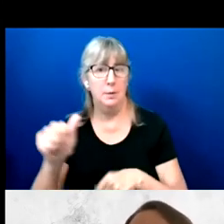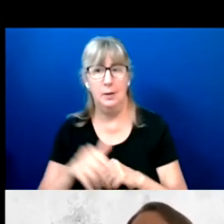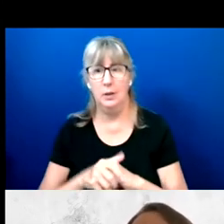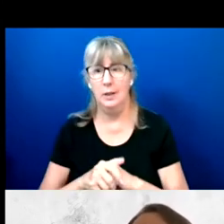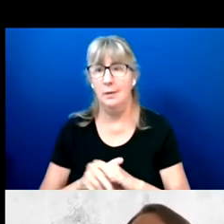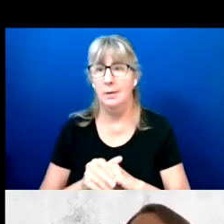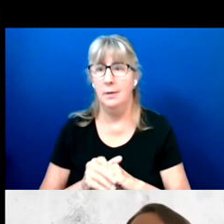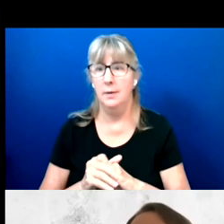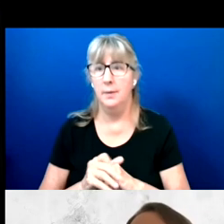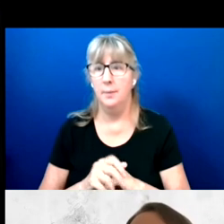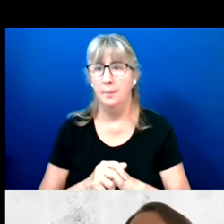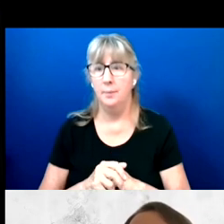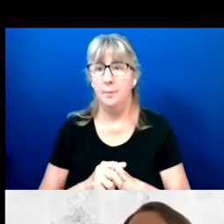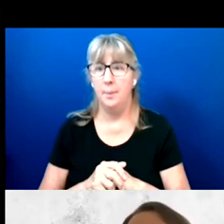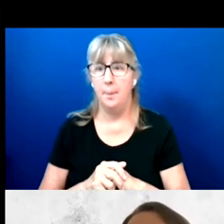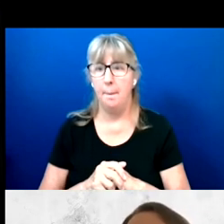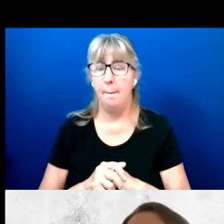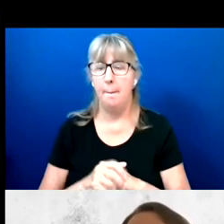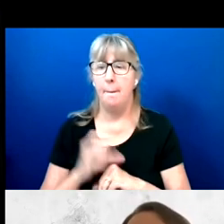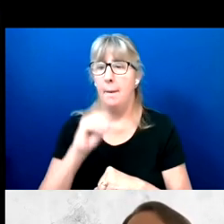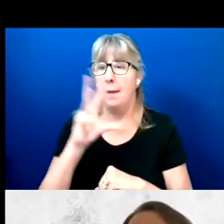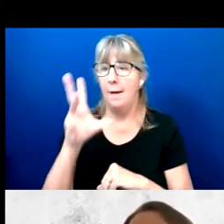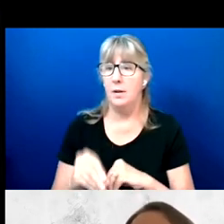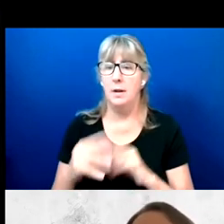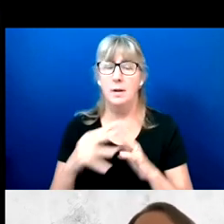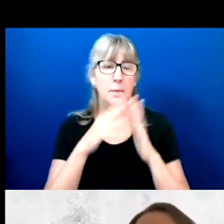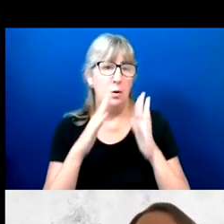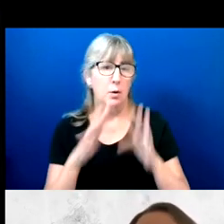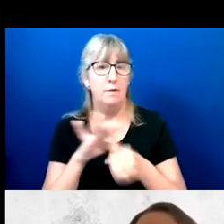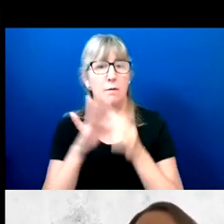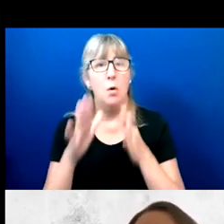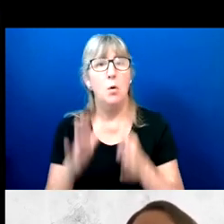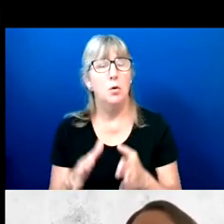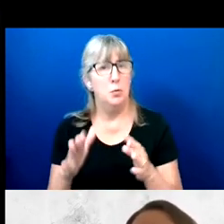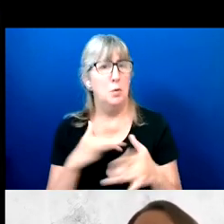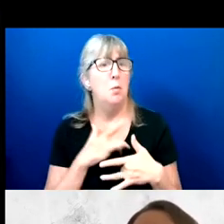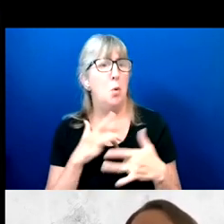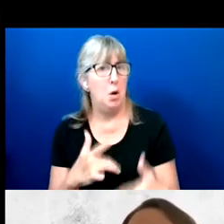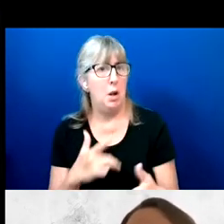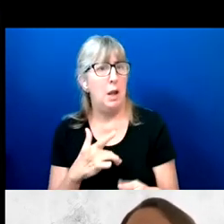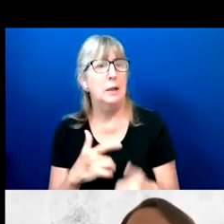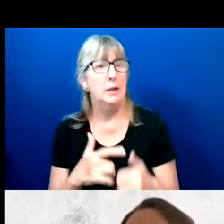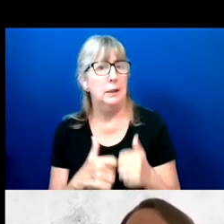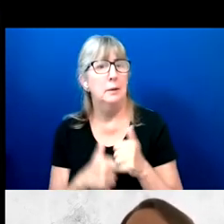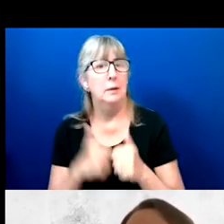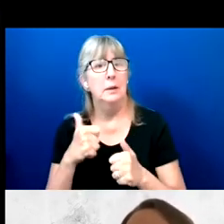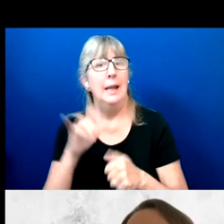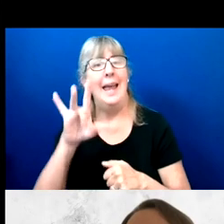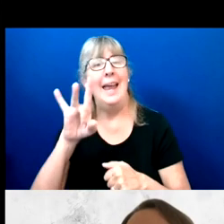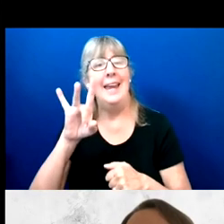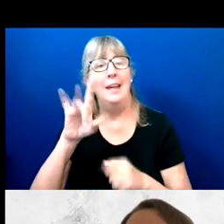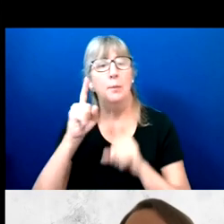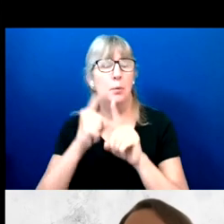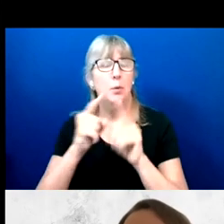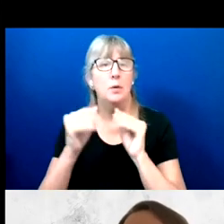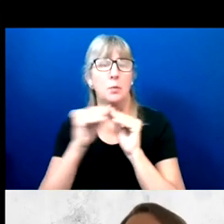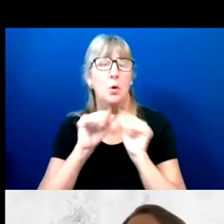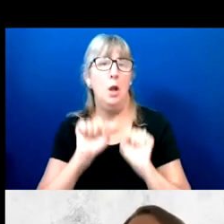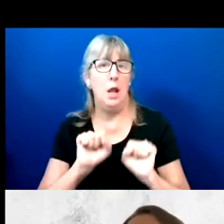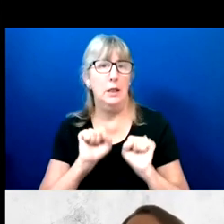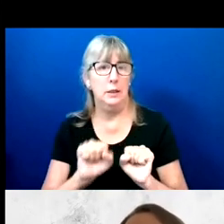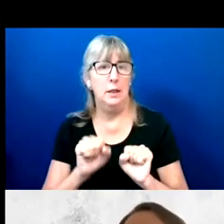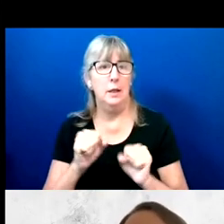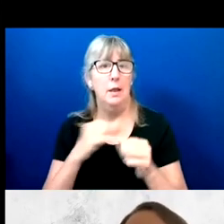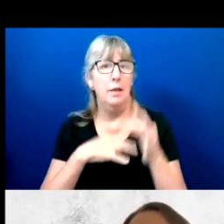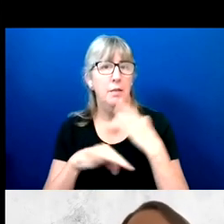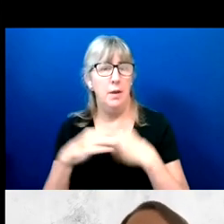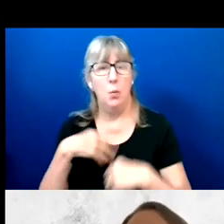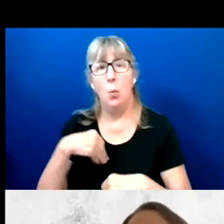While African-American voters were notably than white voters, we still see a solid majority